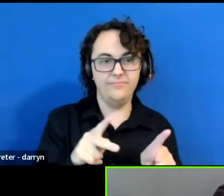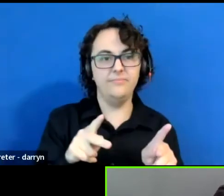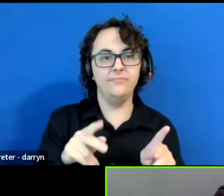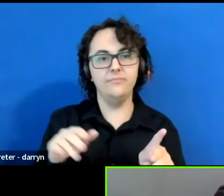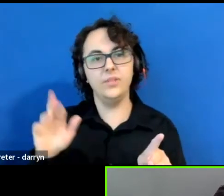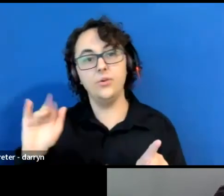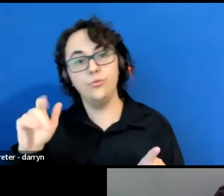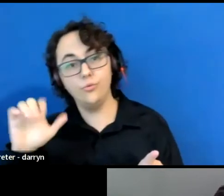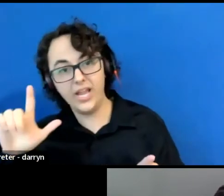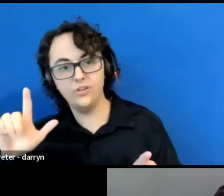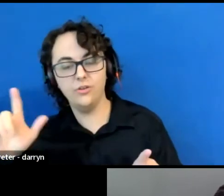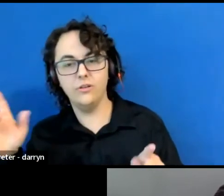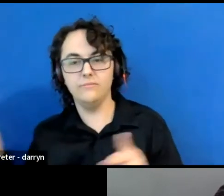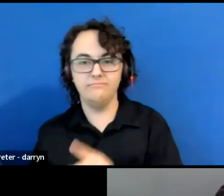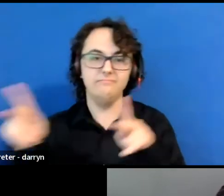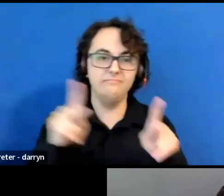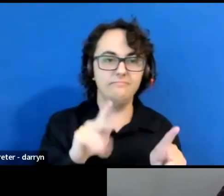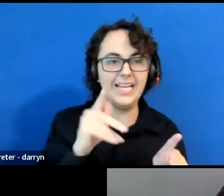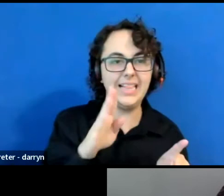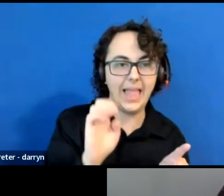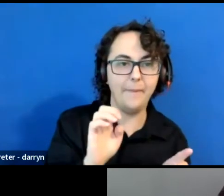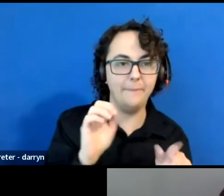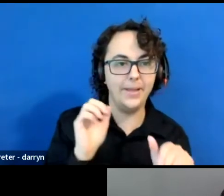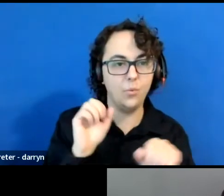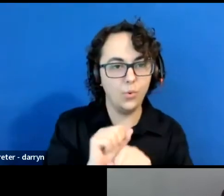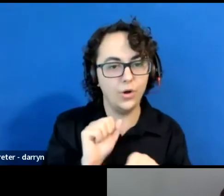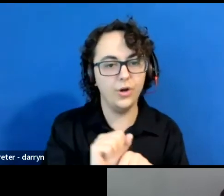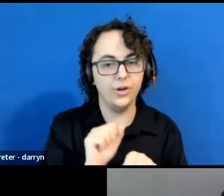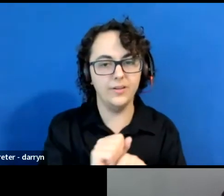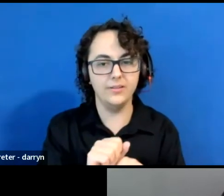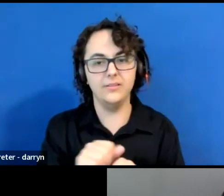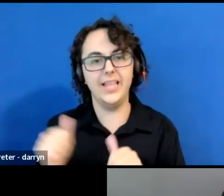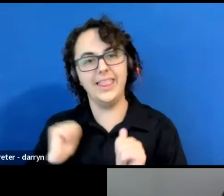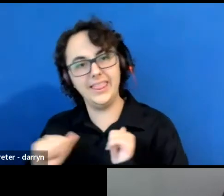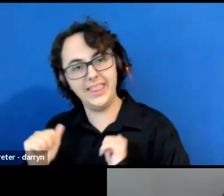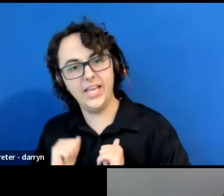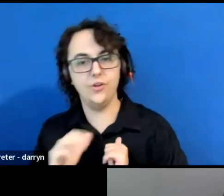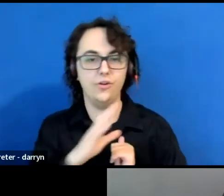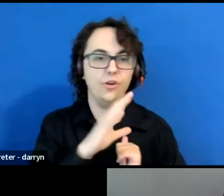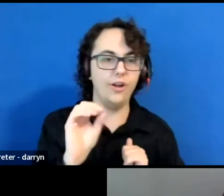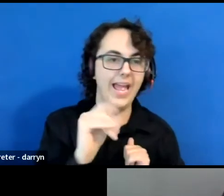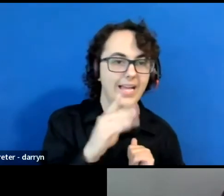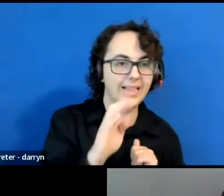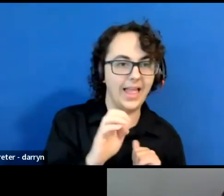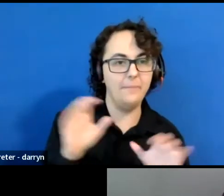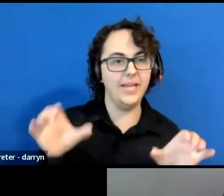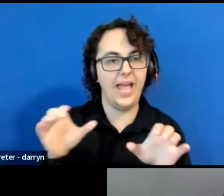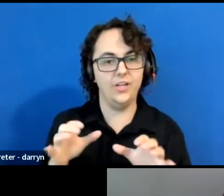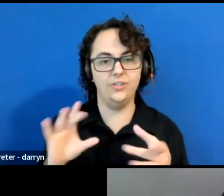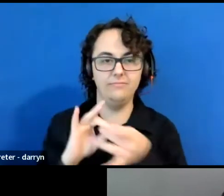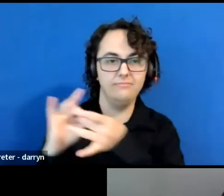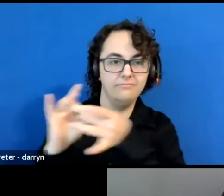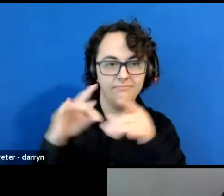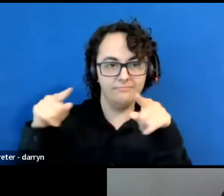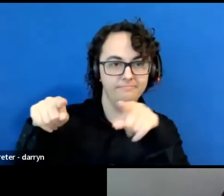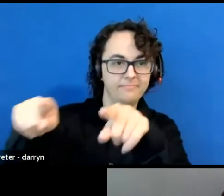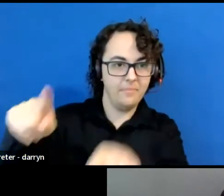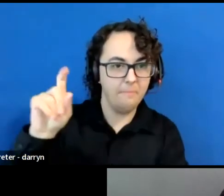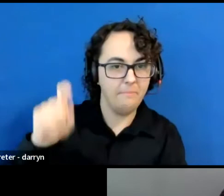Now at our April summit, we spent a lot of time focused on case making. Why should theaters and theater makers